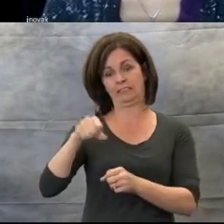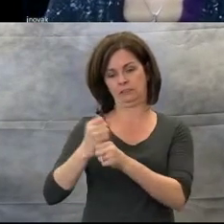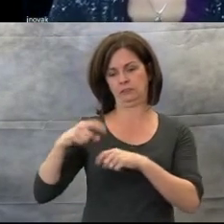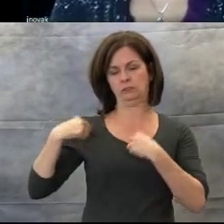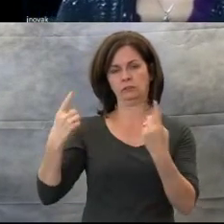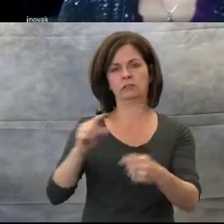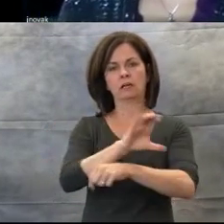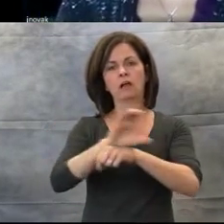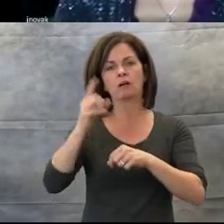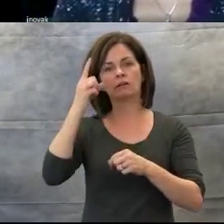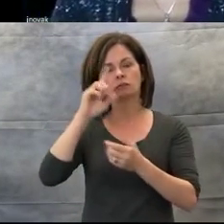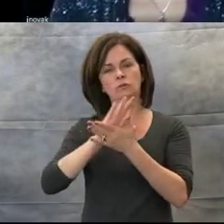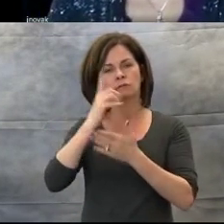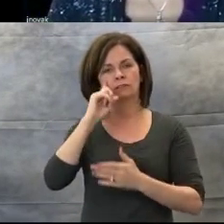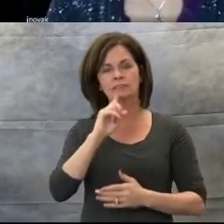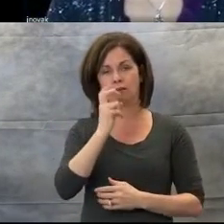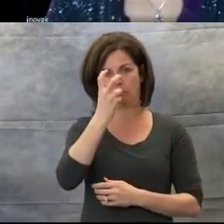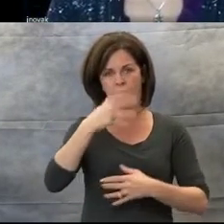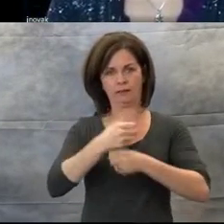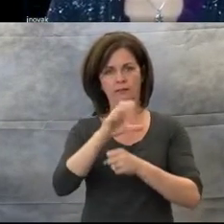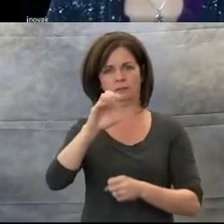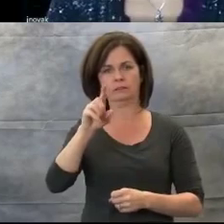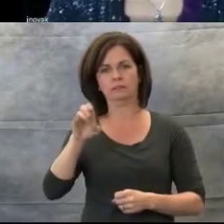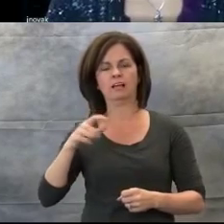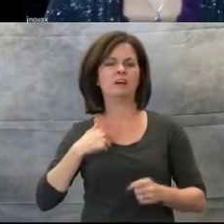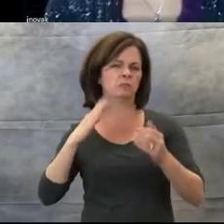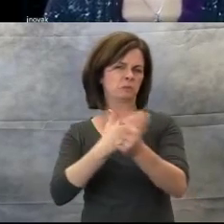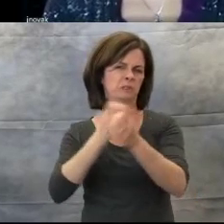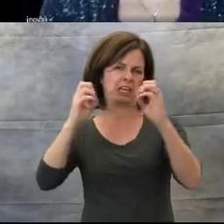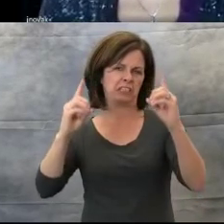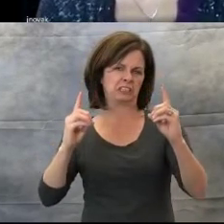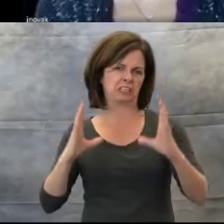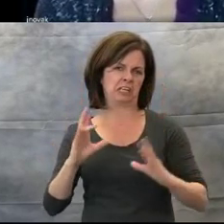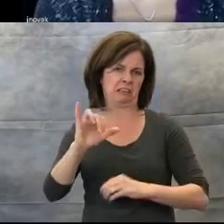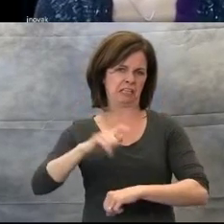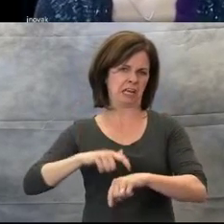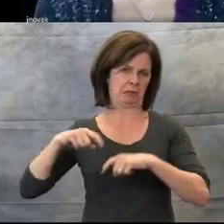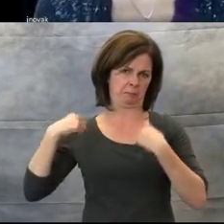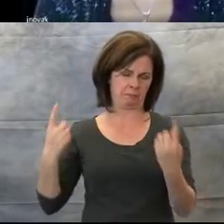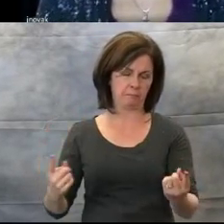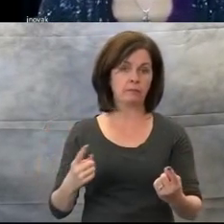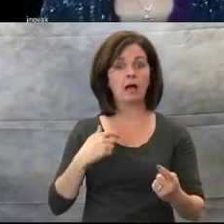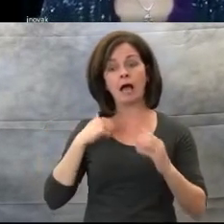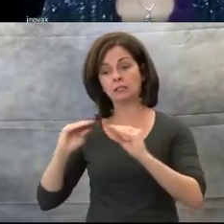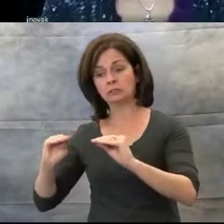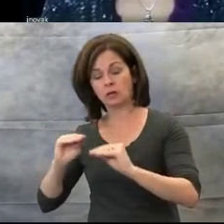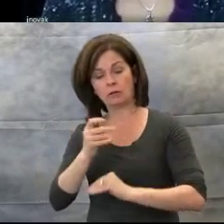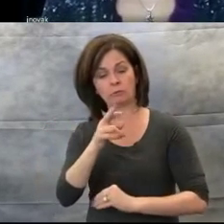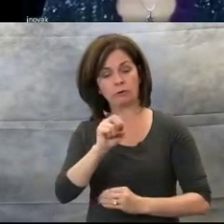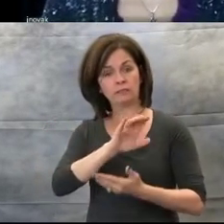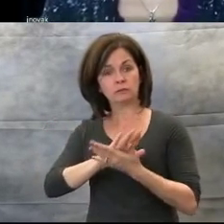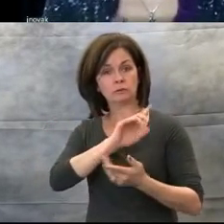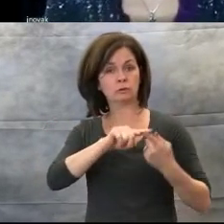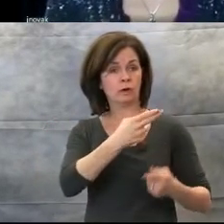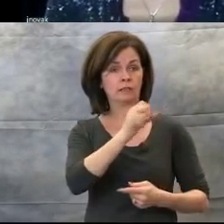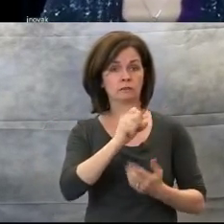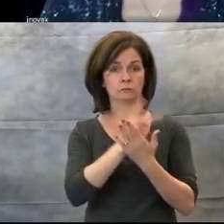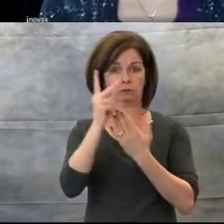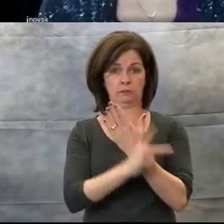I was the music educator. I taught preschool through high school programs at the School for the Blind. In this slide,